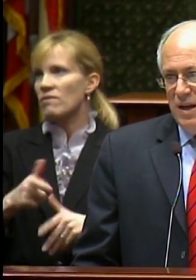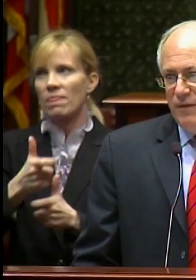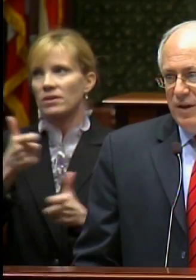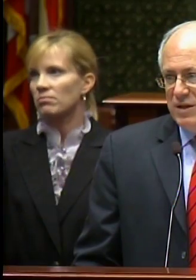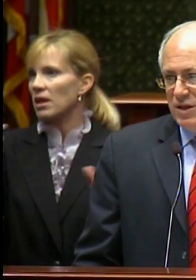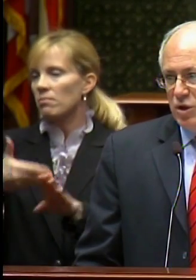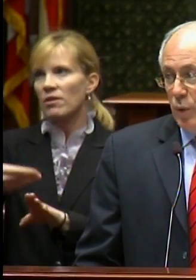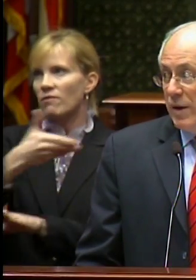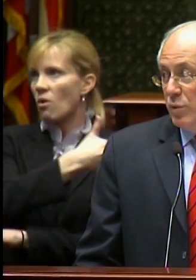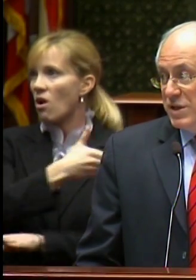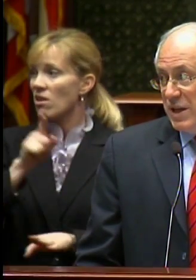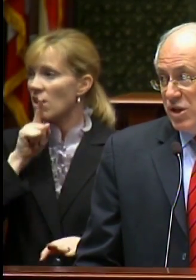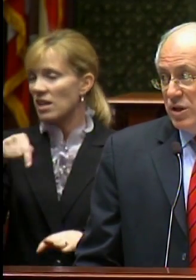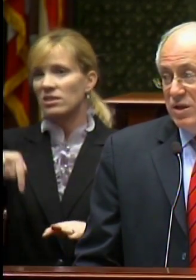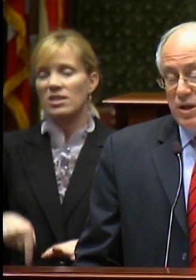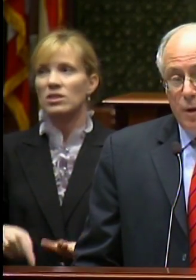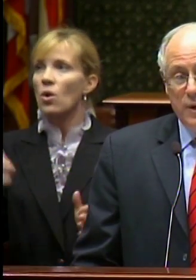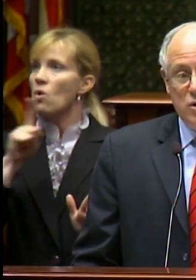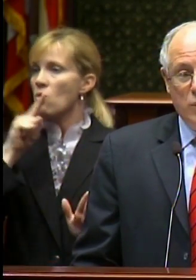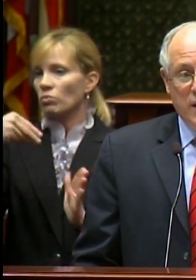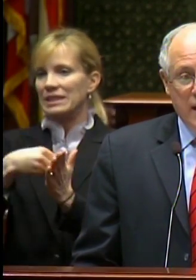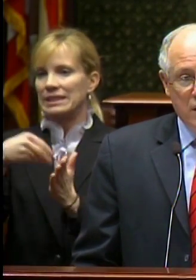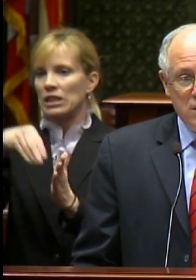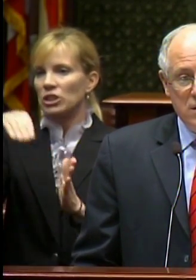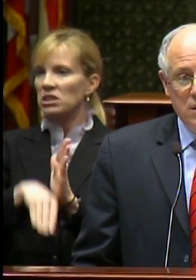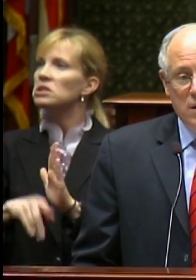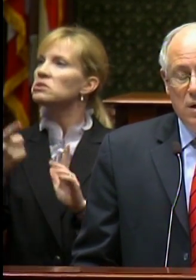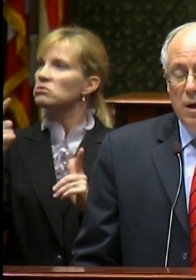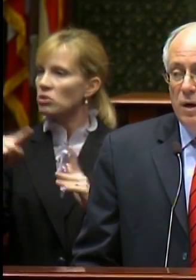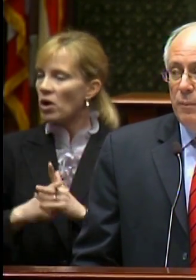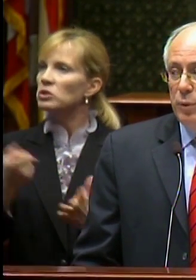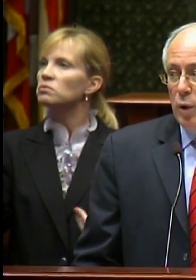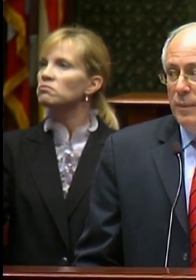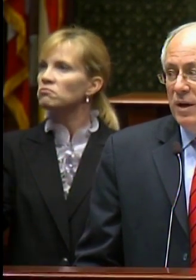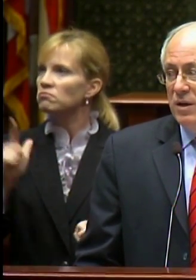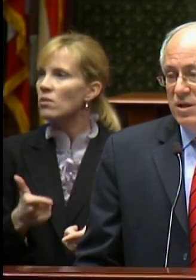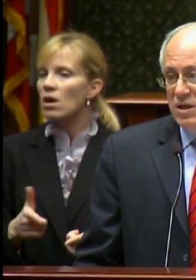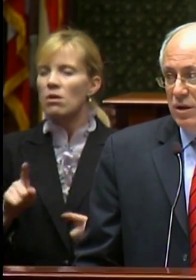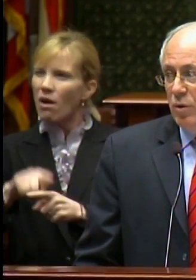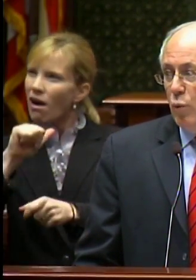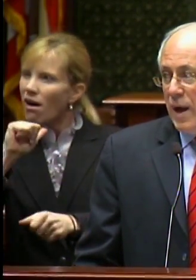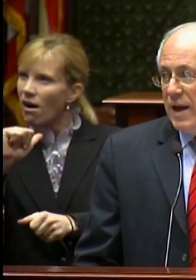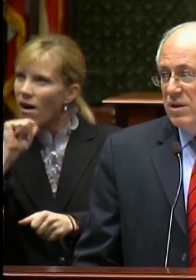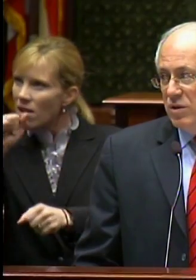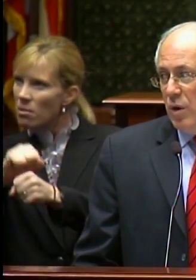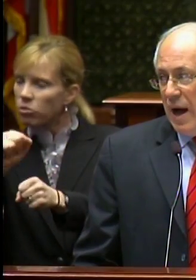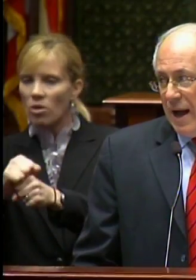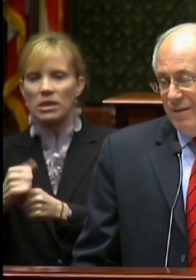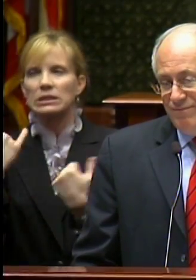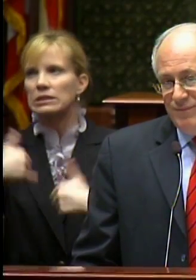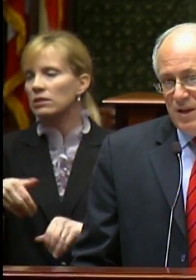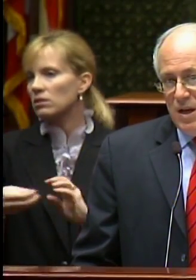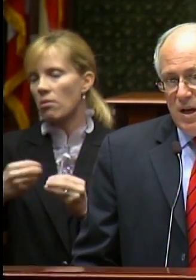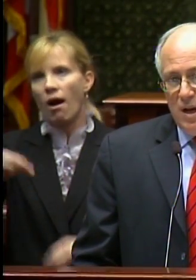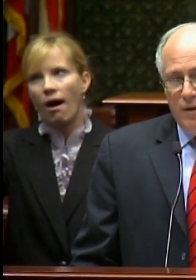Even as this Great Recession is coming to an end, unemployment is still way too high.